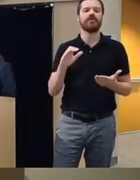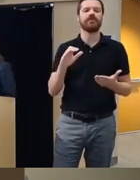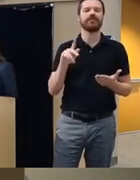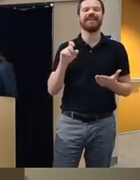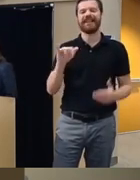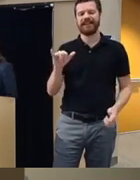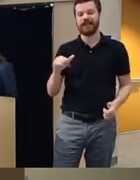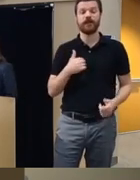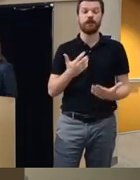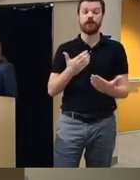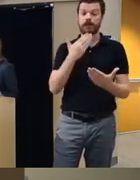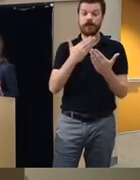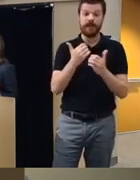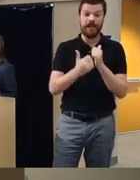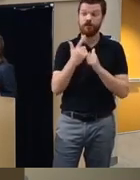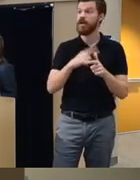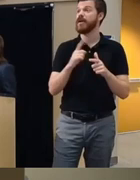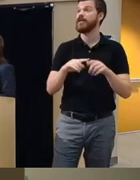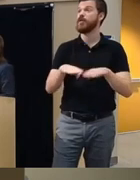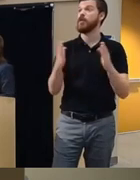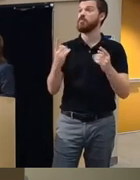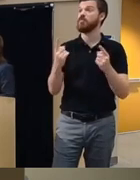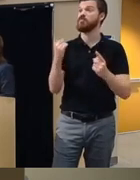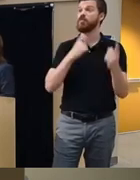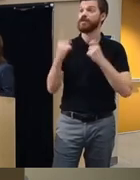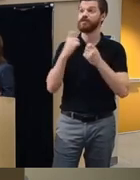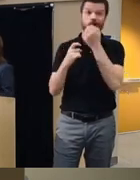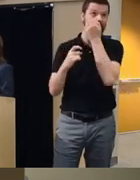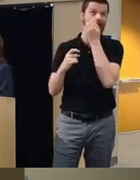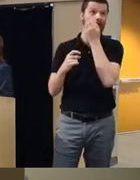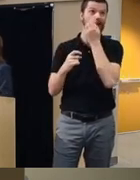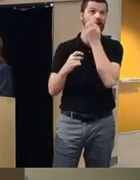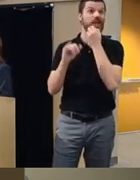I do want to thank everybody and open up for questions uh if anyone has questions because